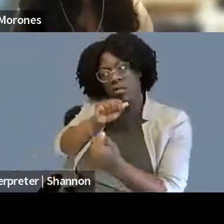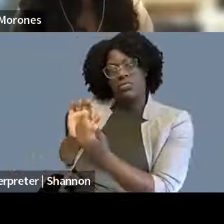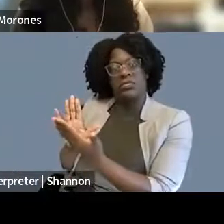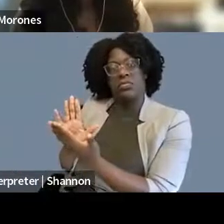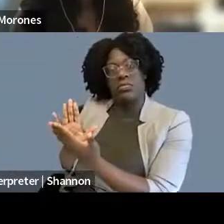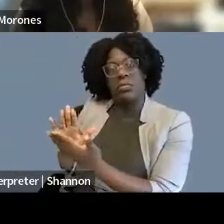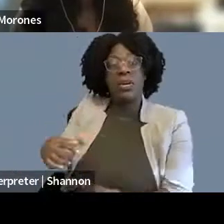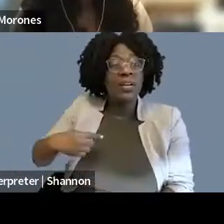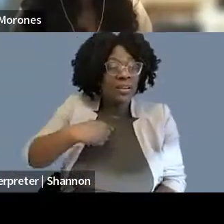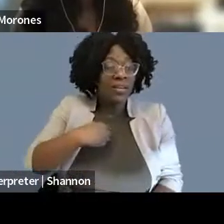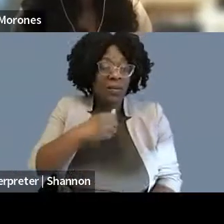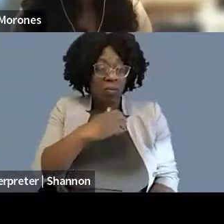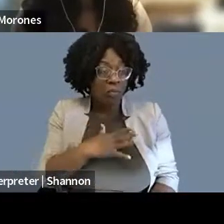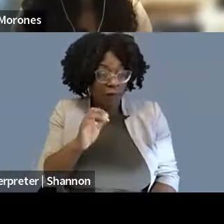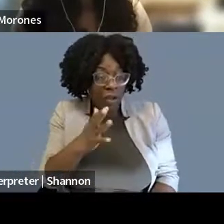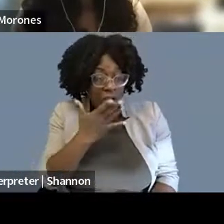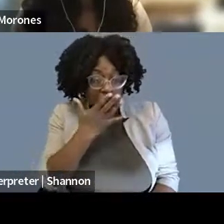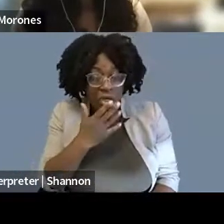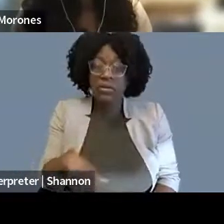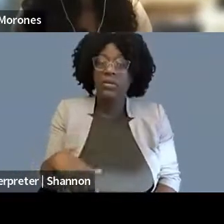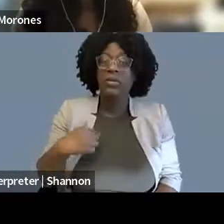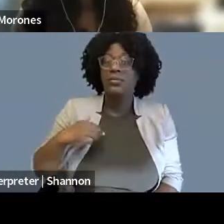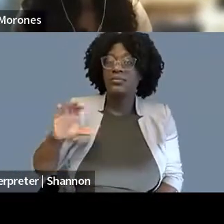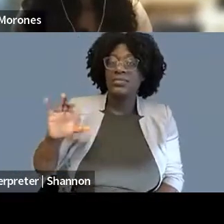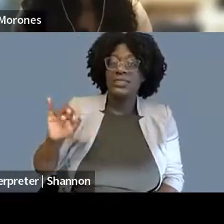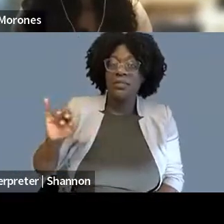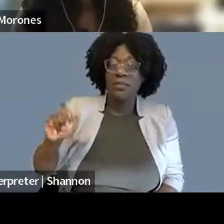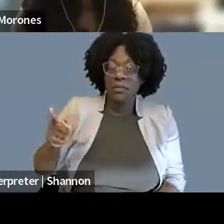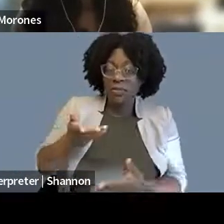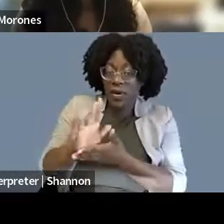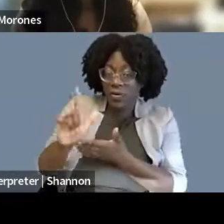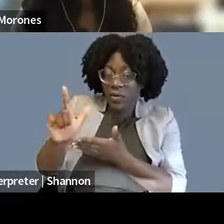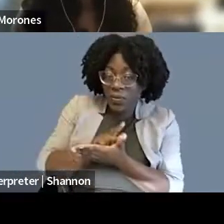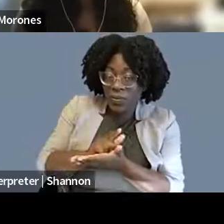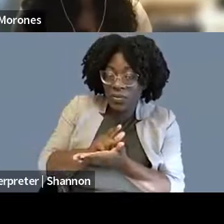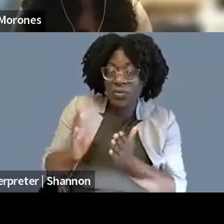I cannot say enough that we need more of people like me and people like people on this panel.